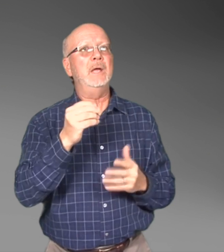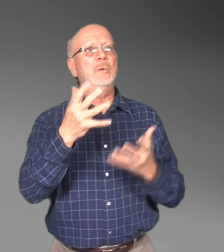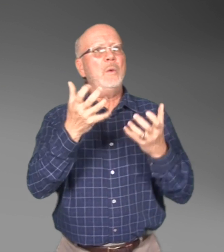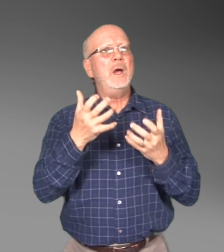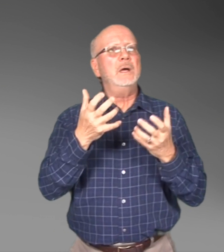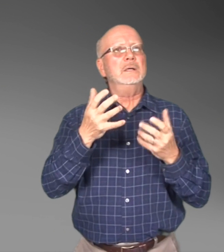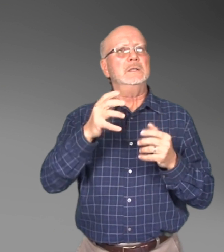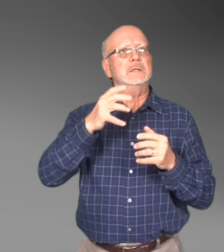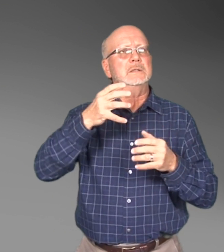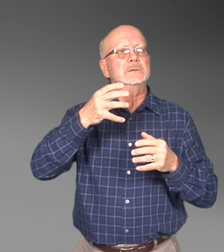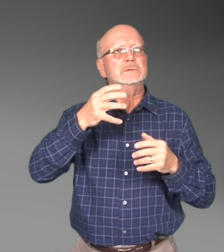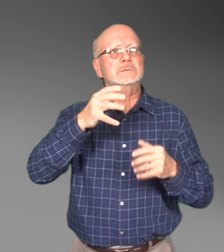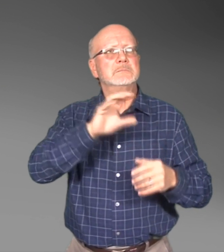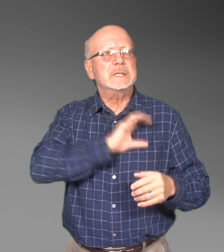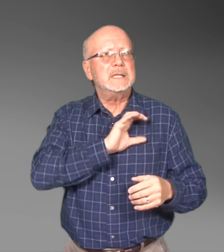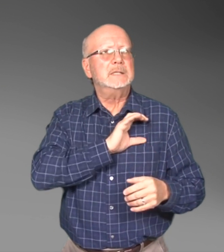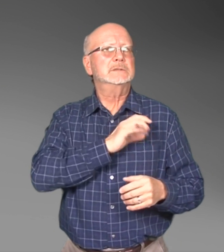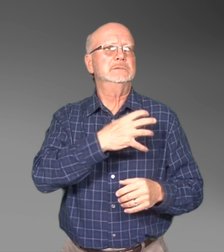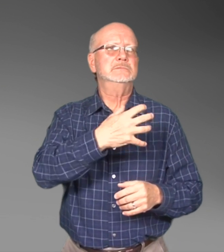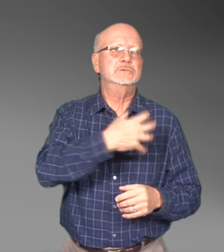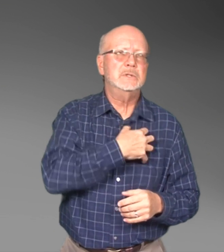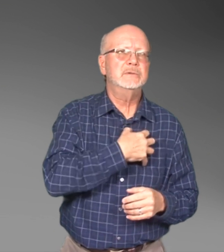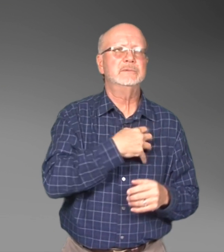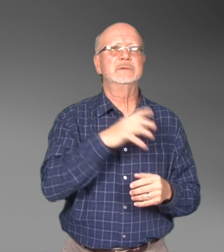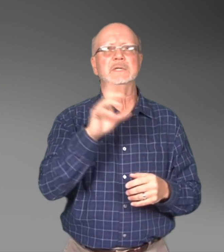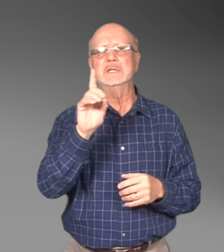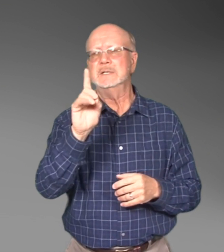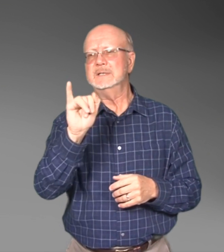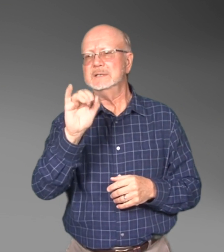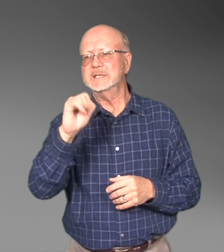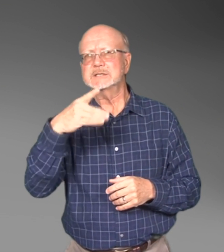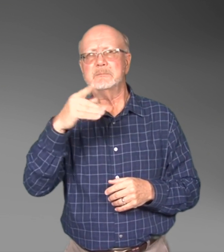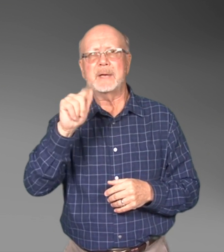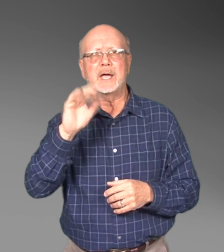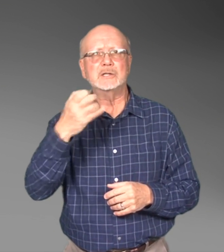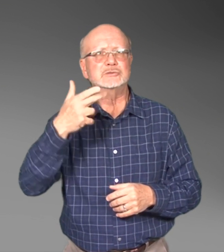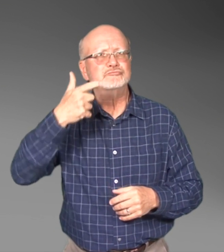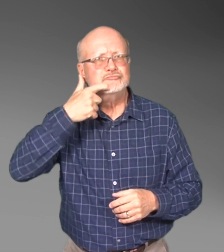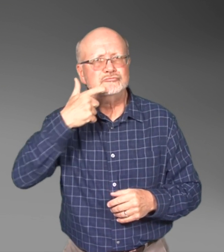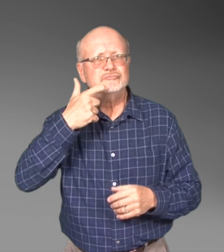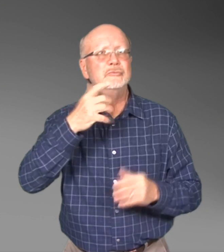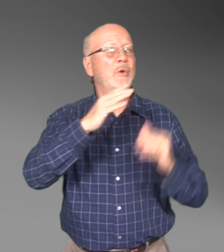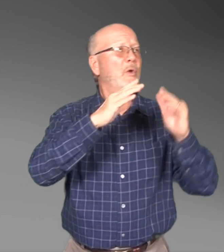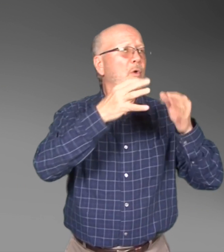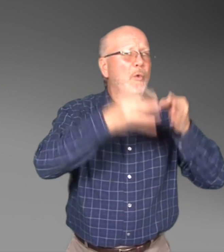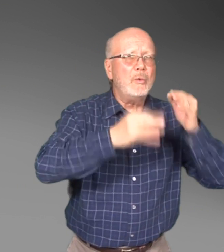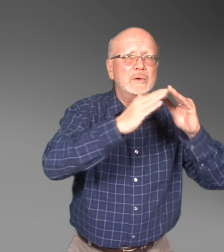This is to increase awareness on the part of justice systems workers, which includes